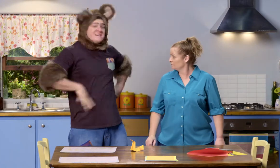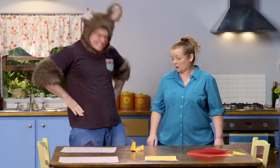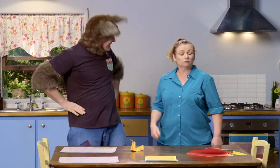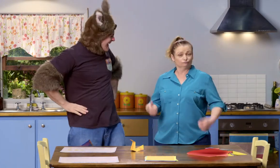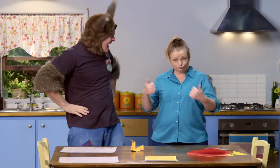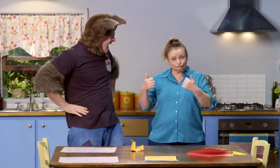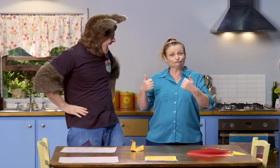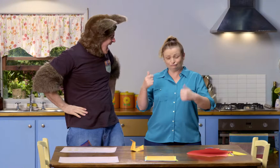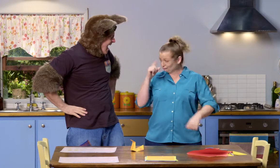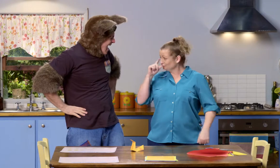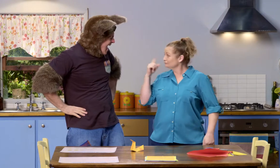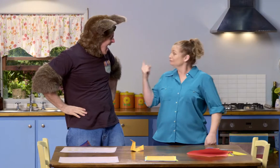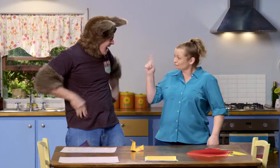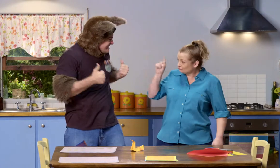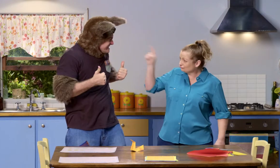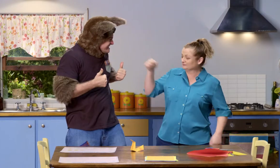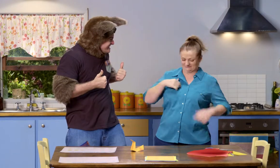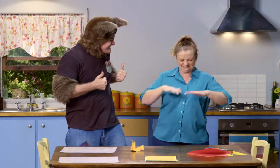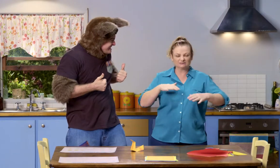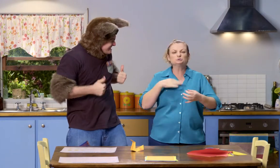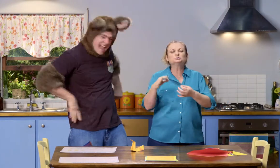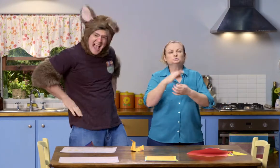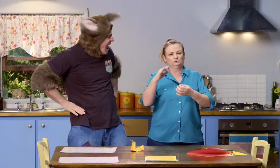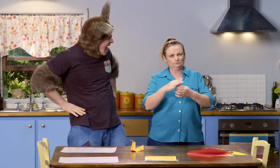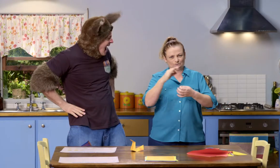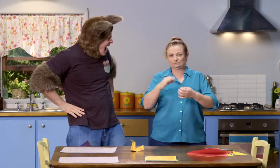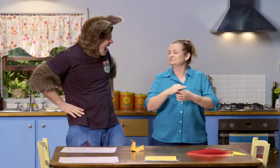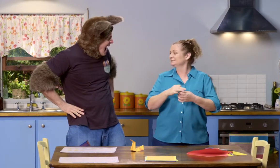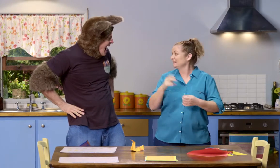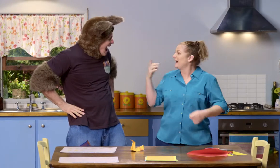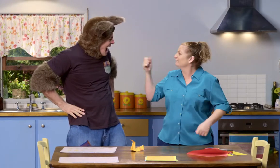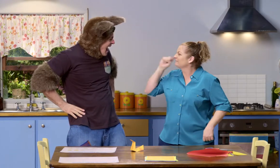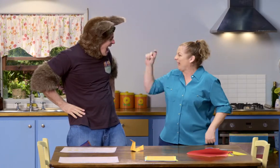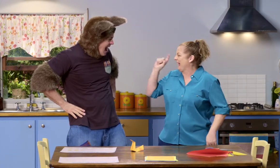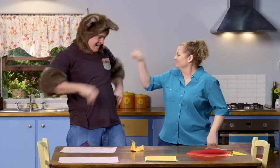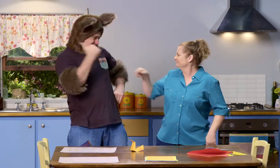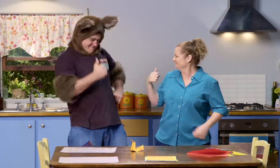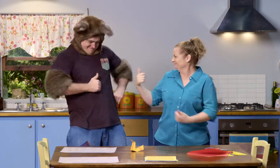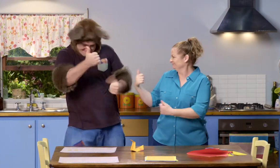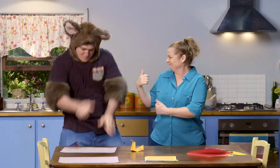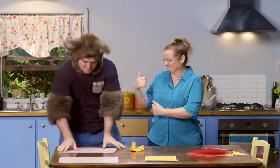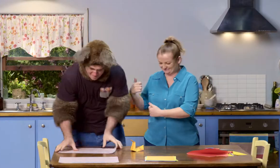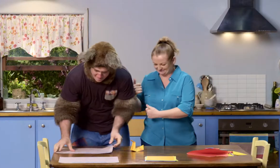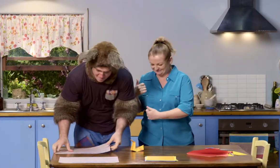Oh, yes, you can go outside and do that. I'm going to stay in here and do some sewing. Have fun, though. OK.